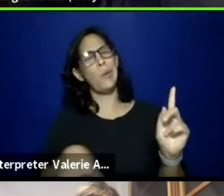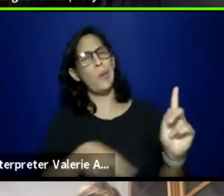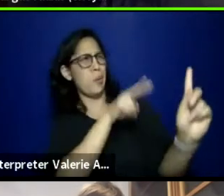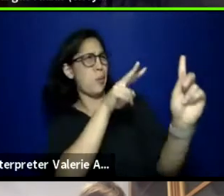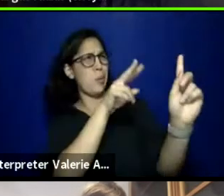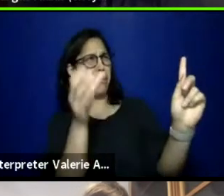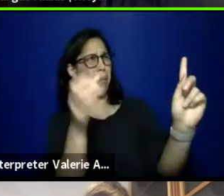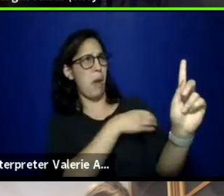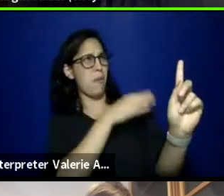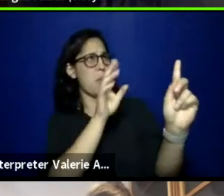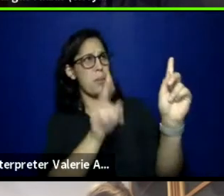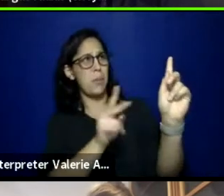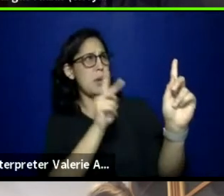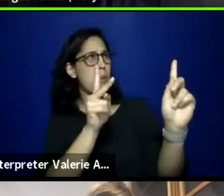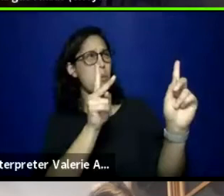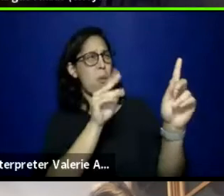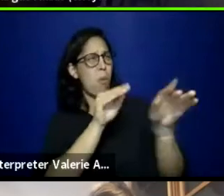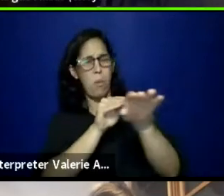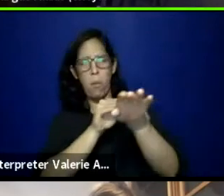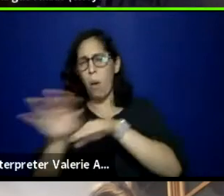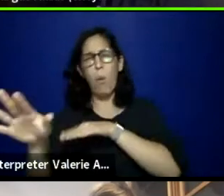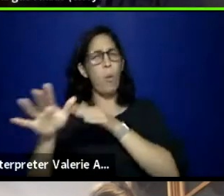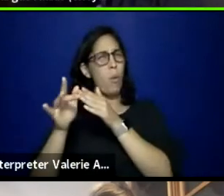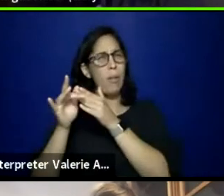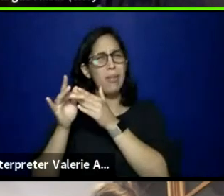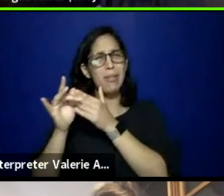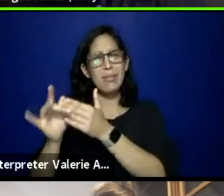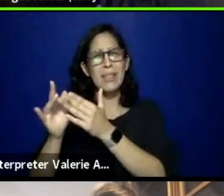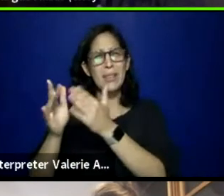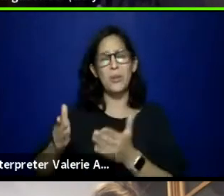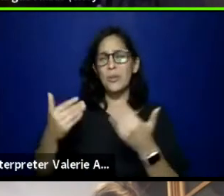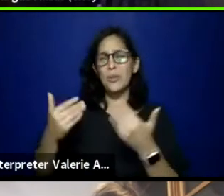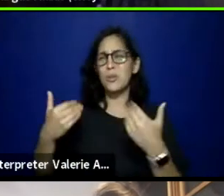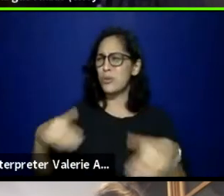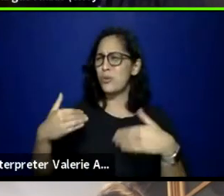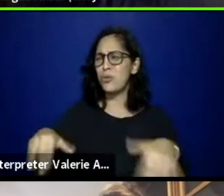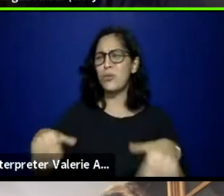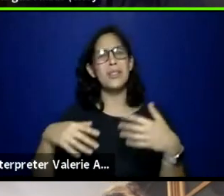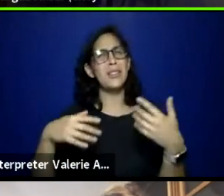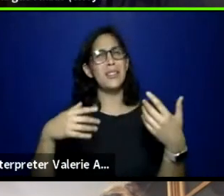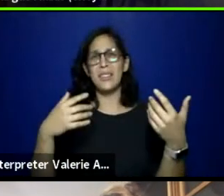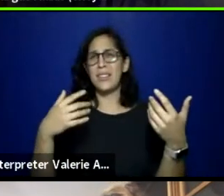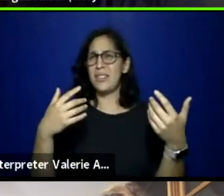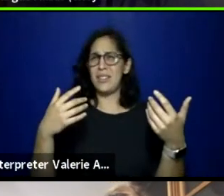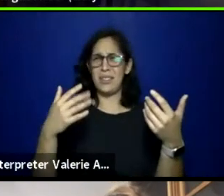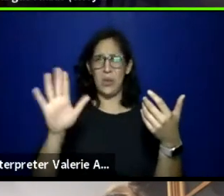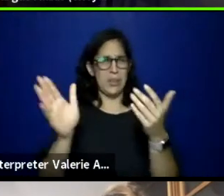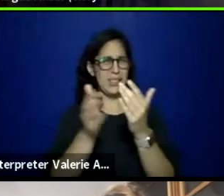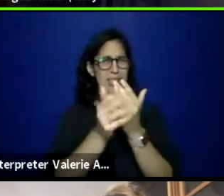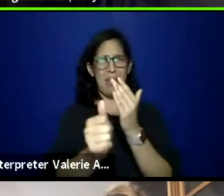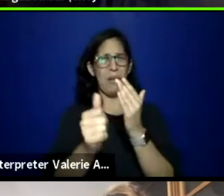very powerful leaders that are incredibly just beyond talented, and I hope you recognize that